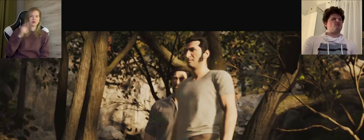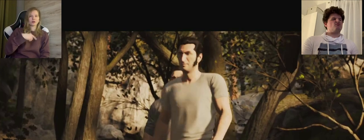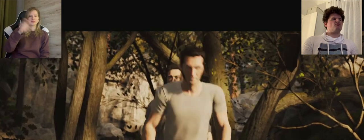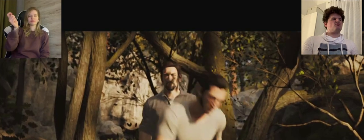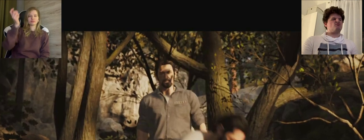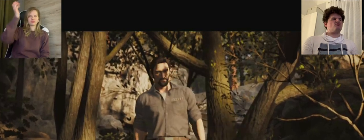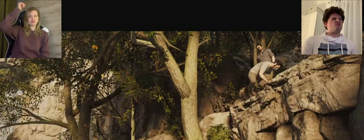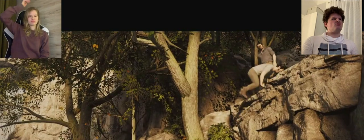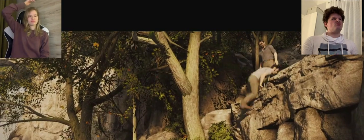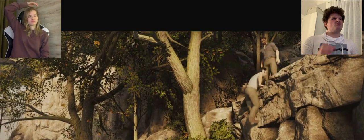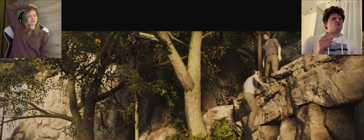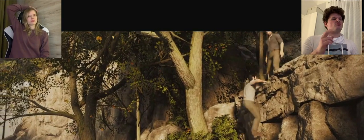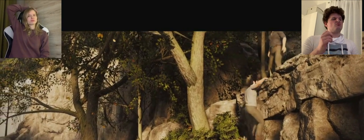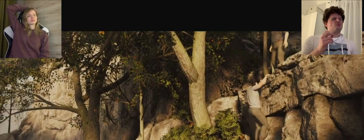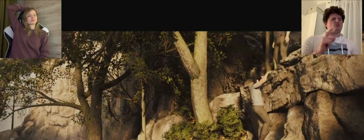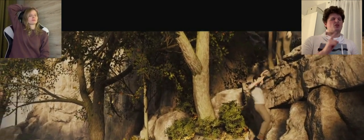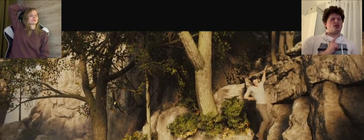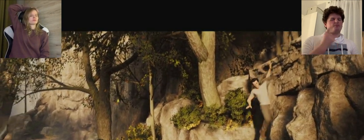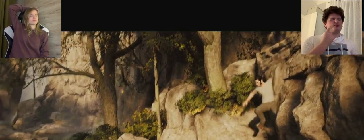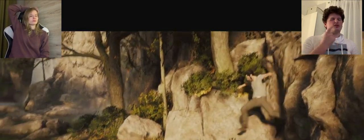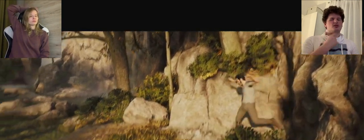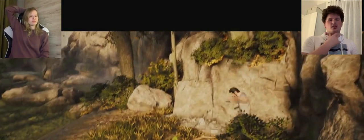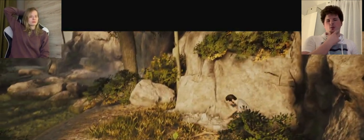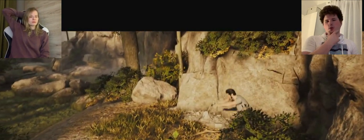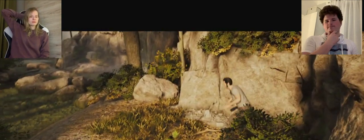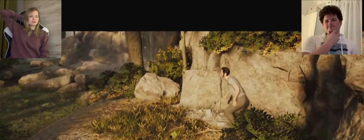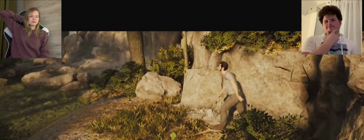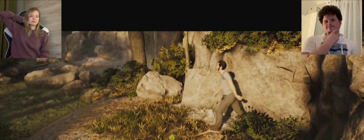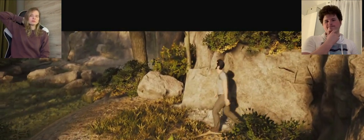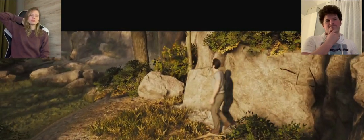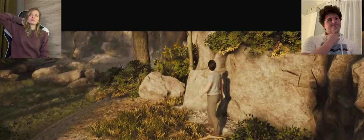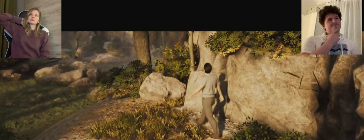K: They were probably tourists, they only came for a moment. A: I thought so too.